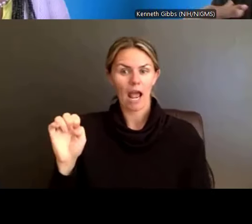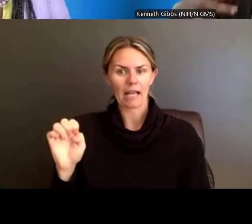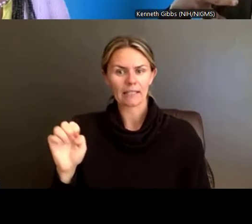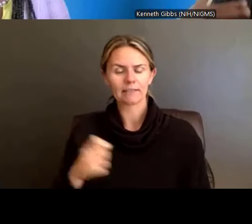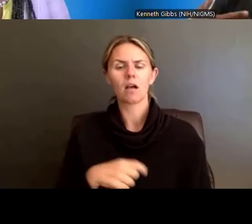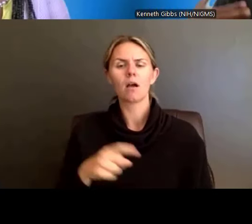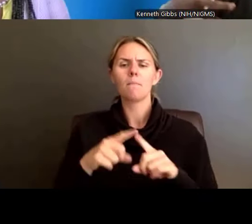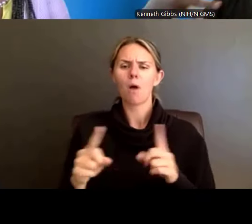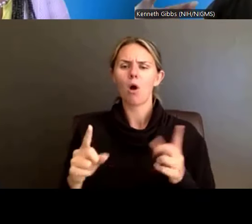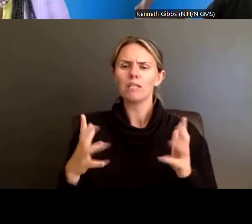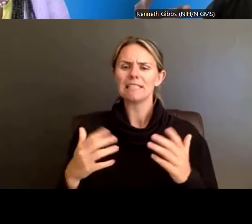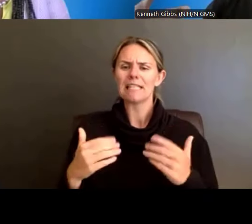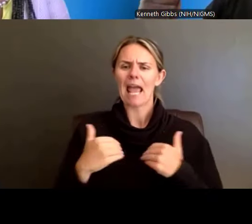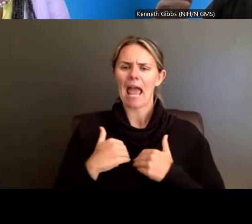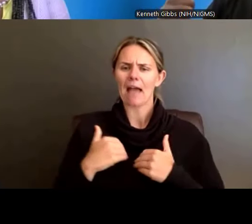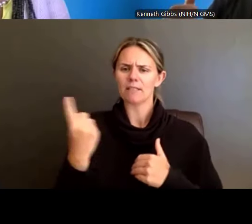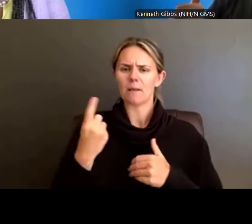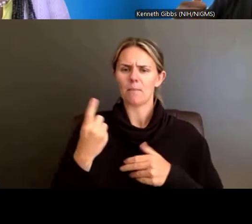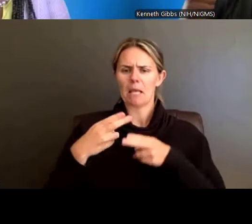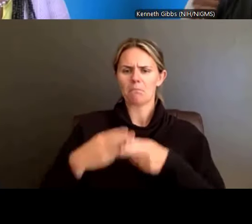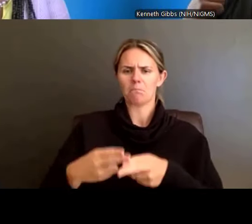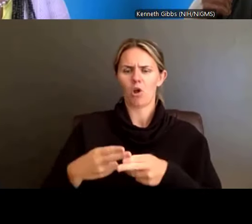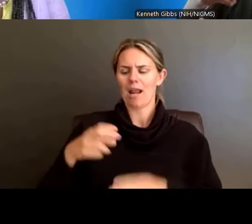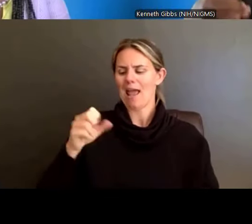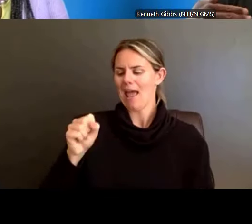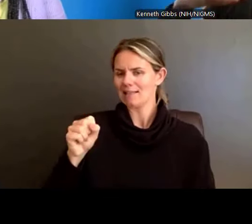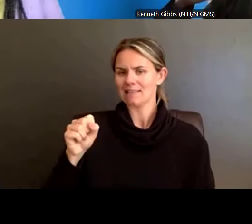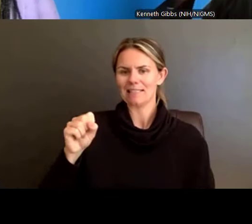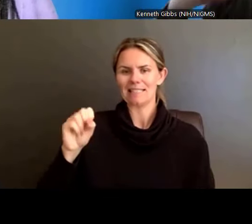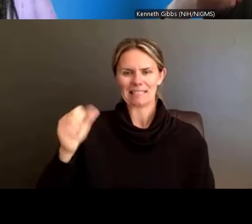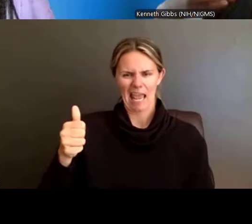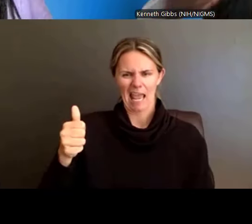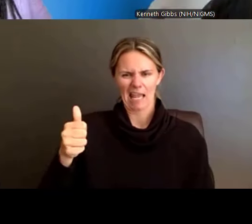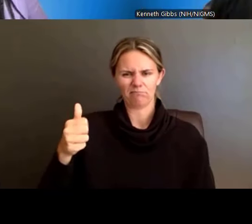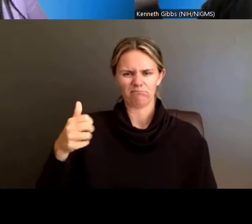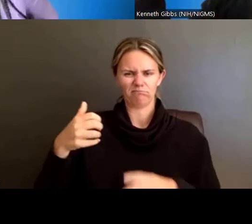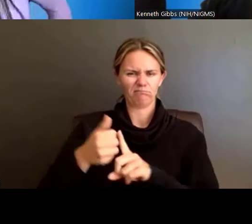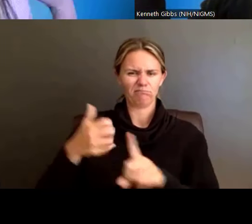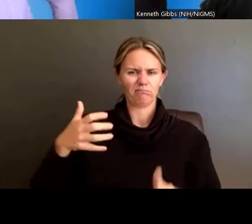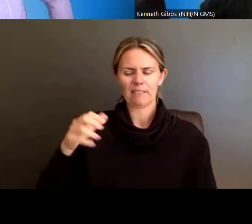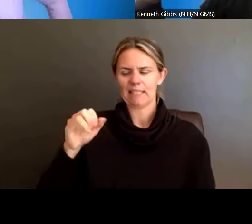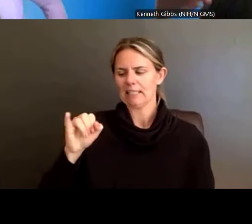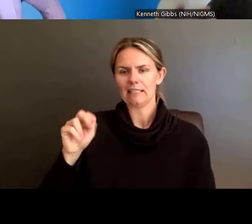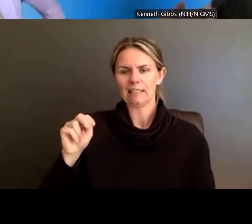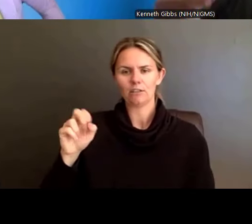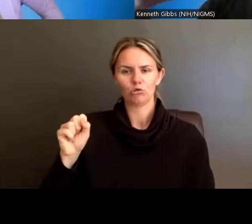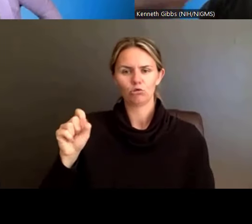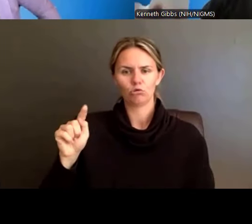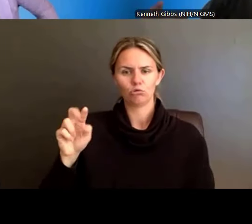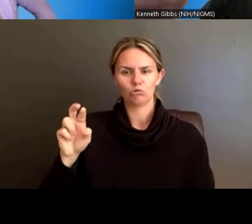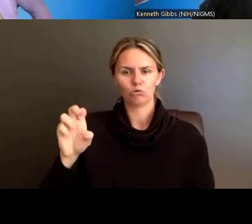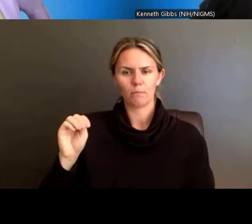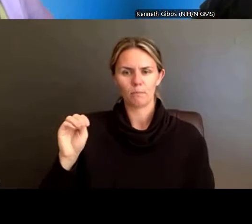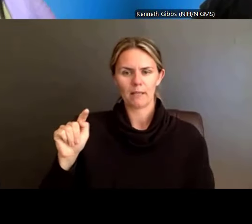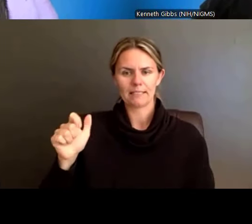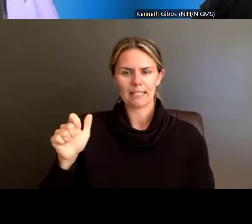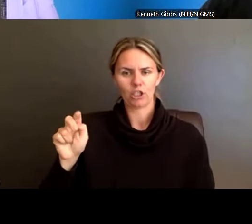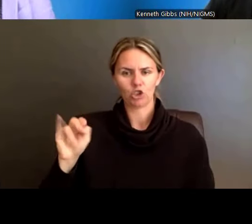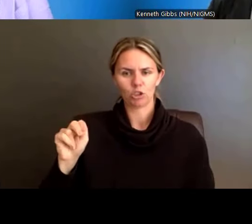or an Instrumentation Grant, that has been made available strictly for resource-limited institutions.